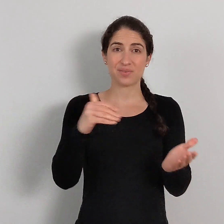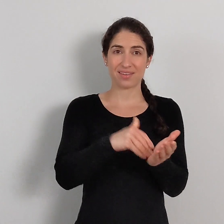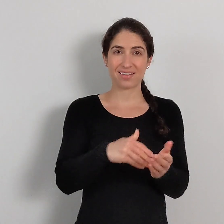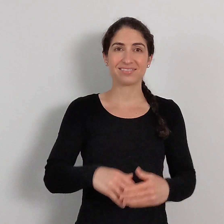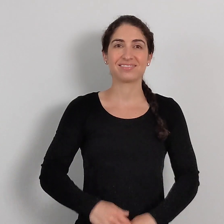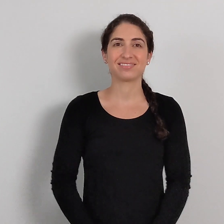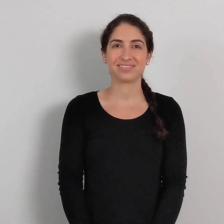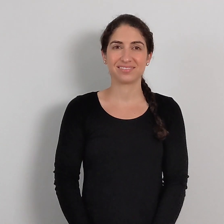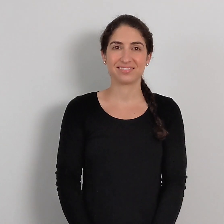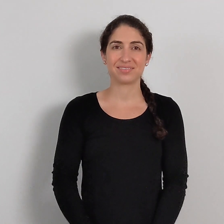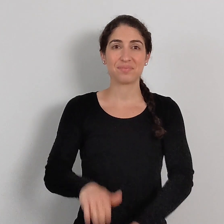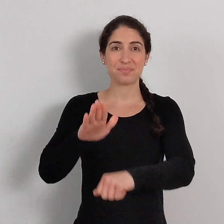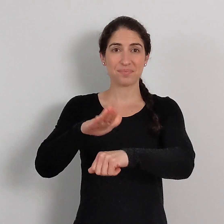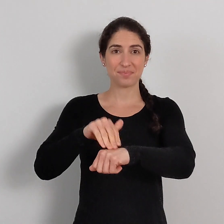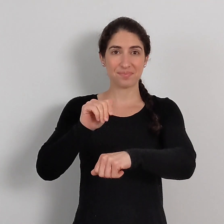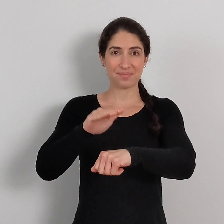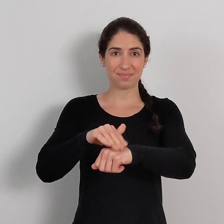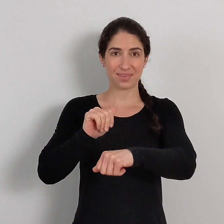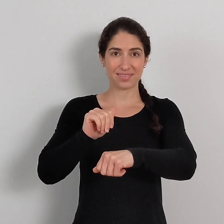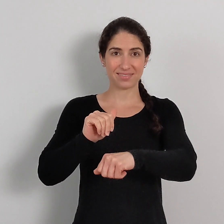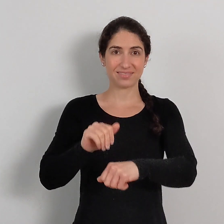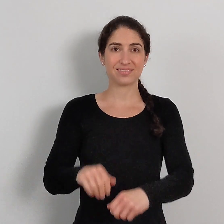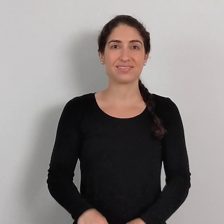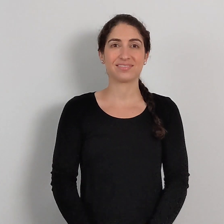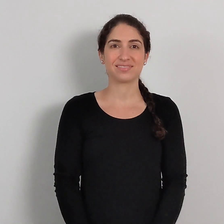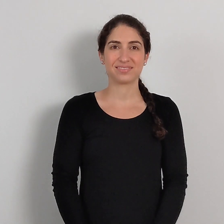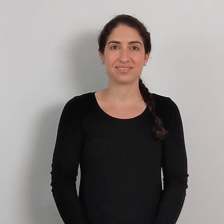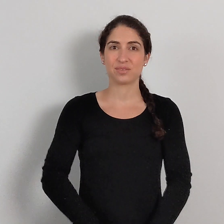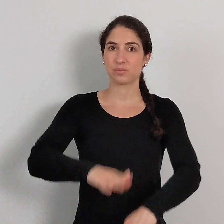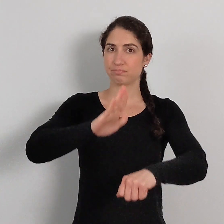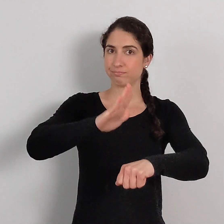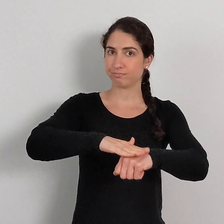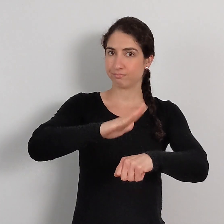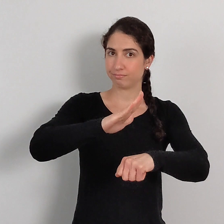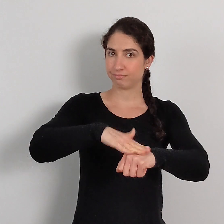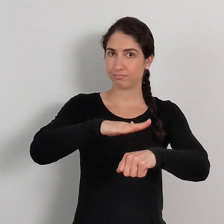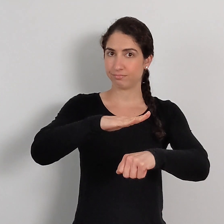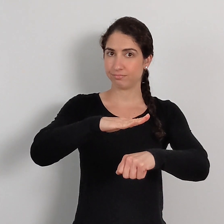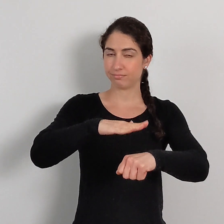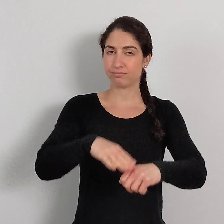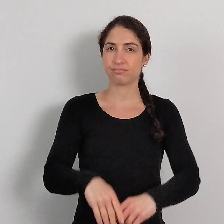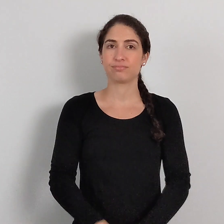Again: PET WARNING